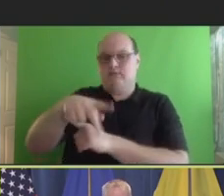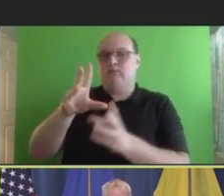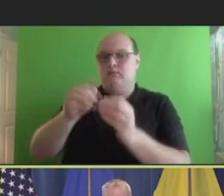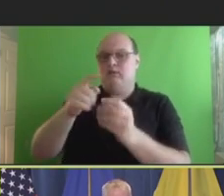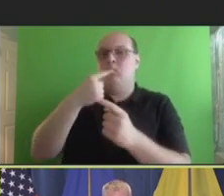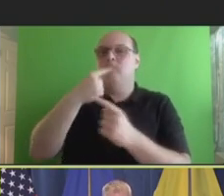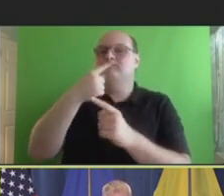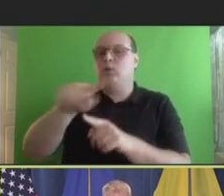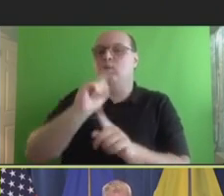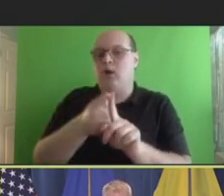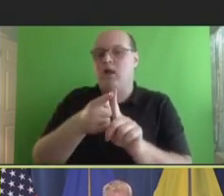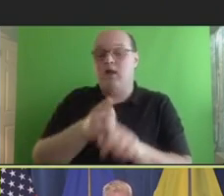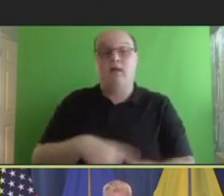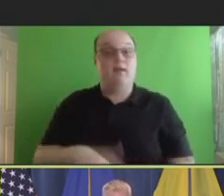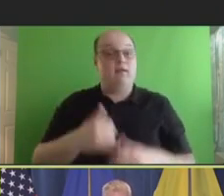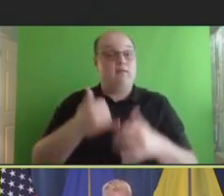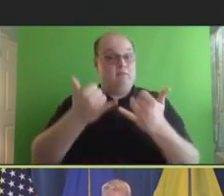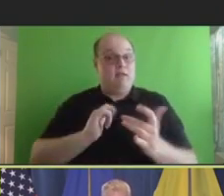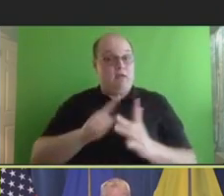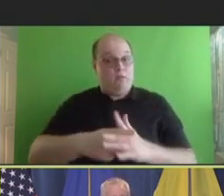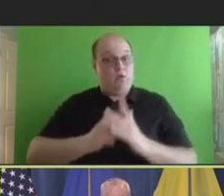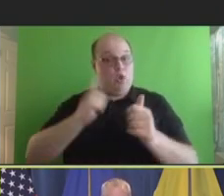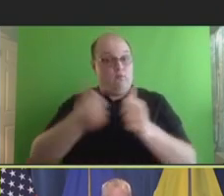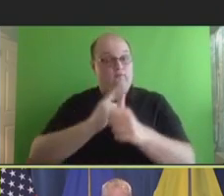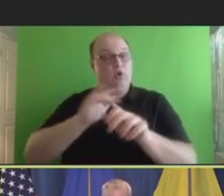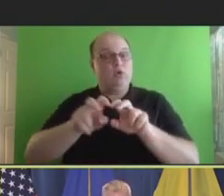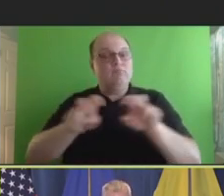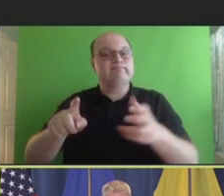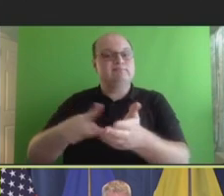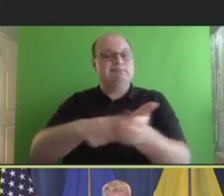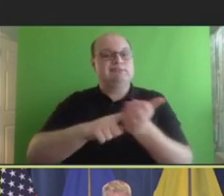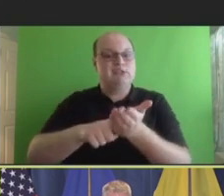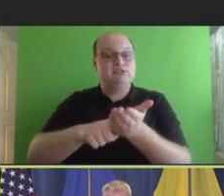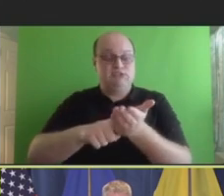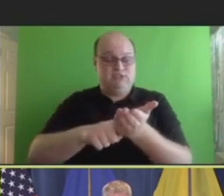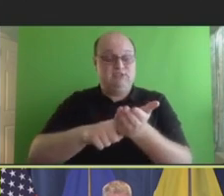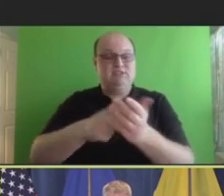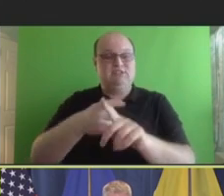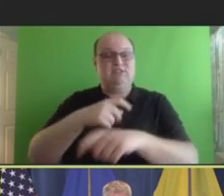At this time, I'd like to start our first panel of the day, a report out from our Vaccine